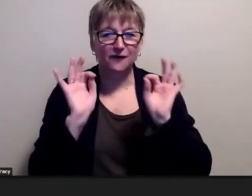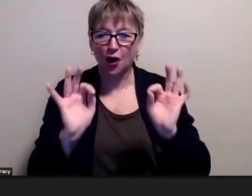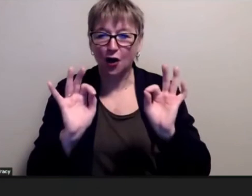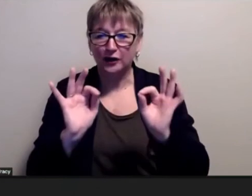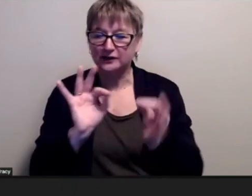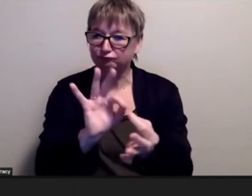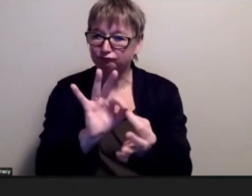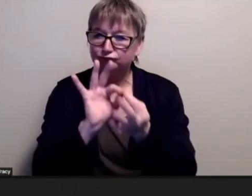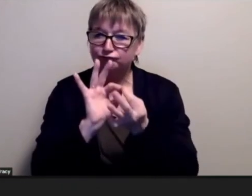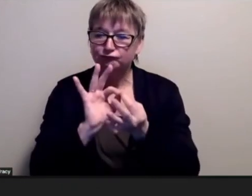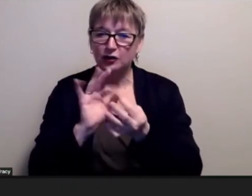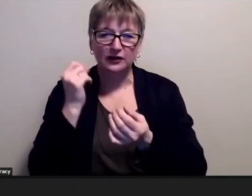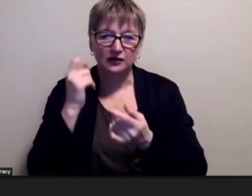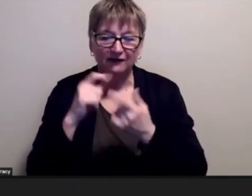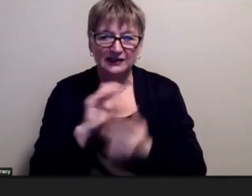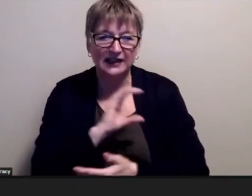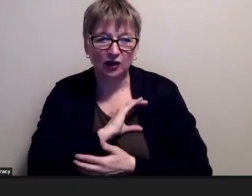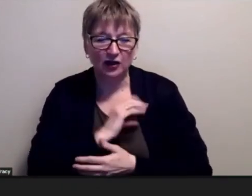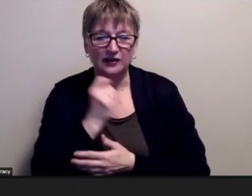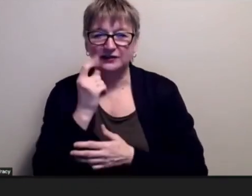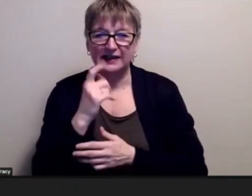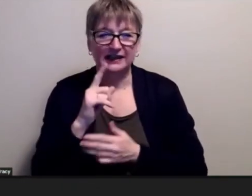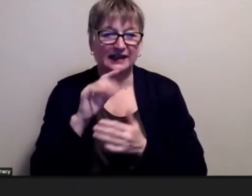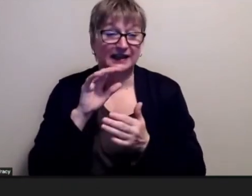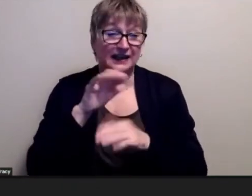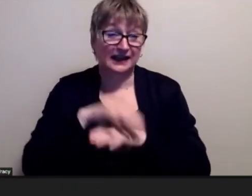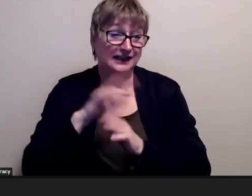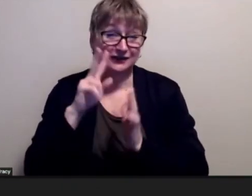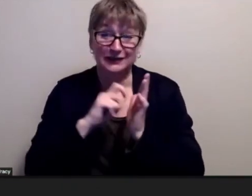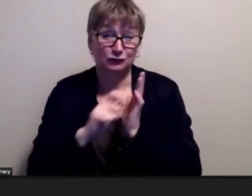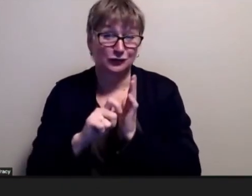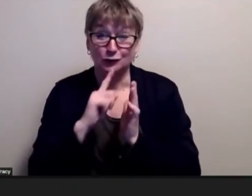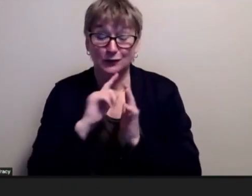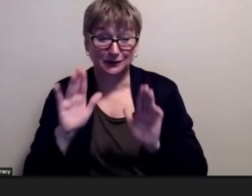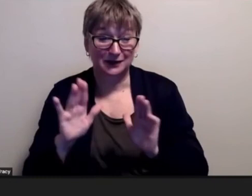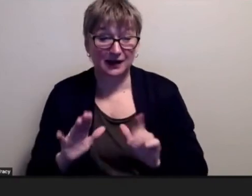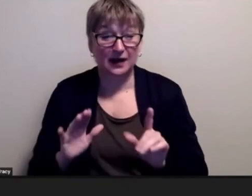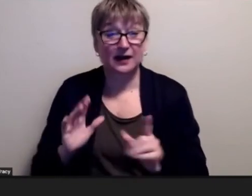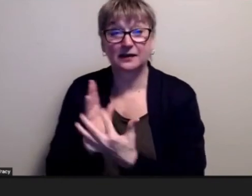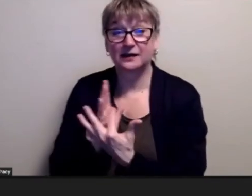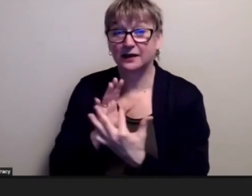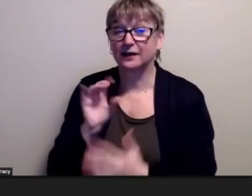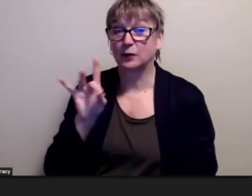the understanding of english literature was amazing it was very very advanced